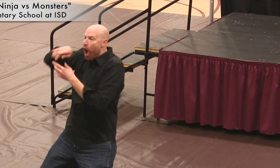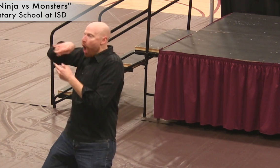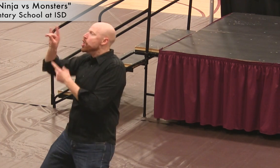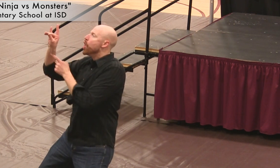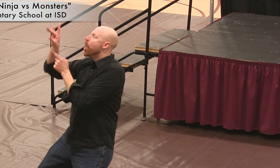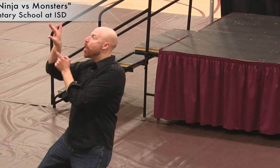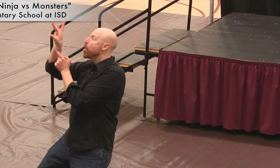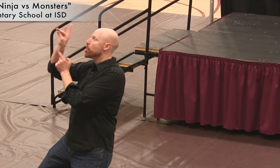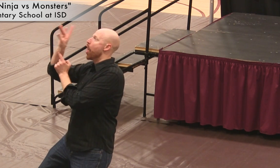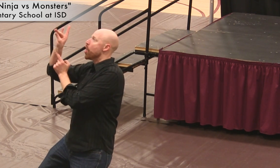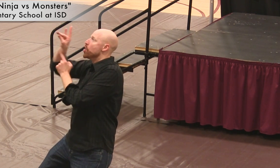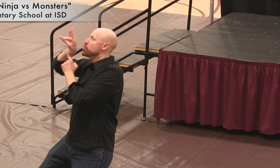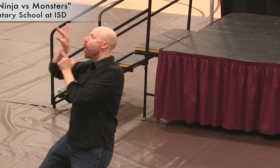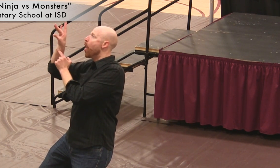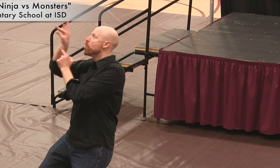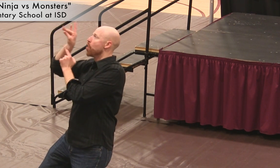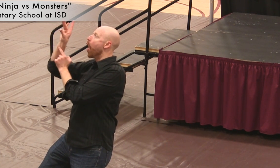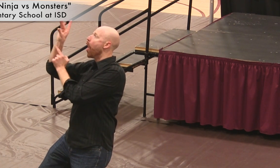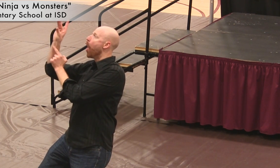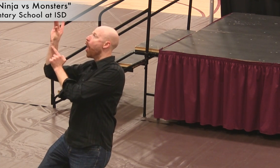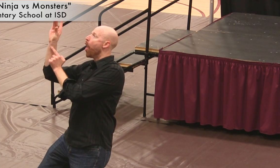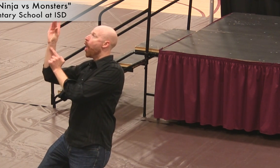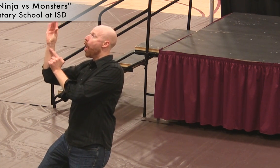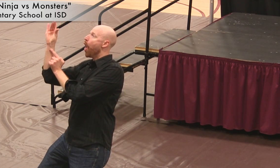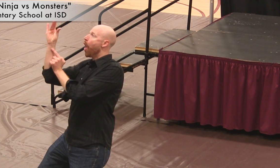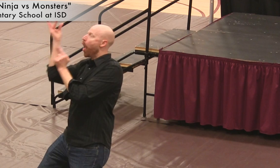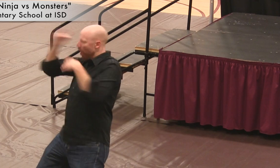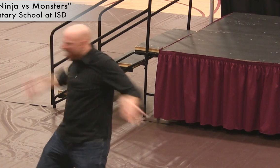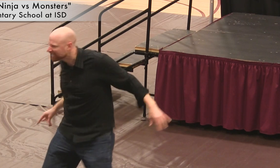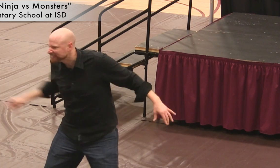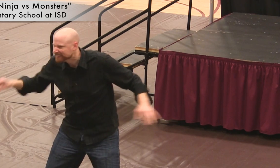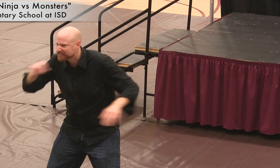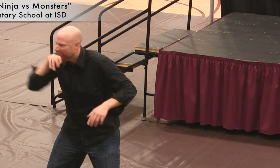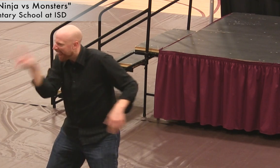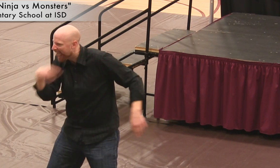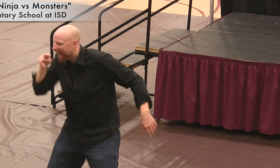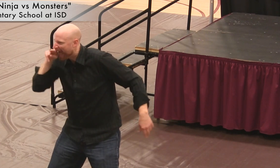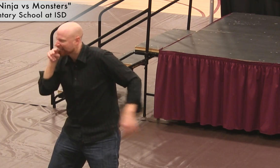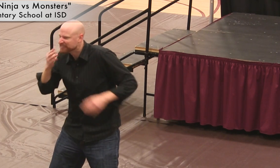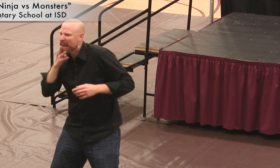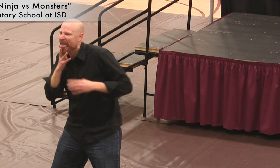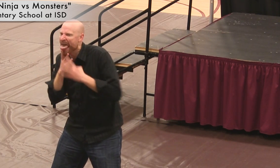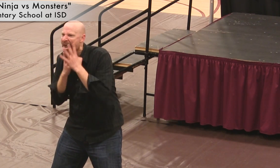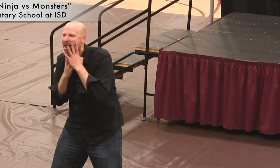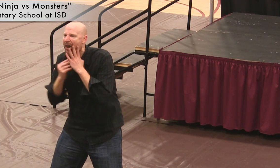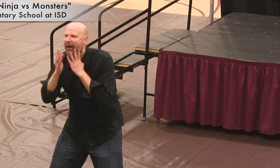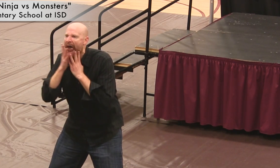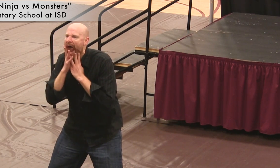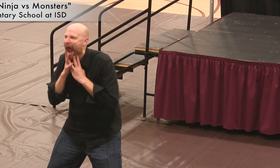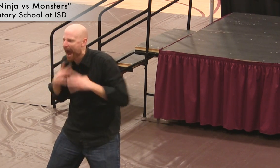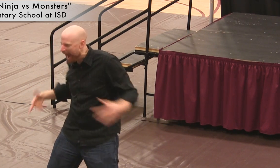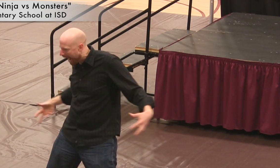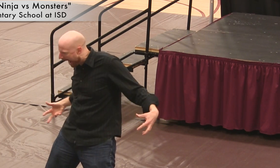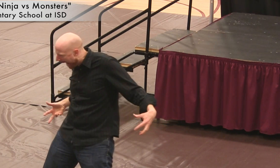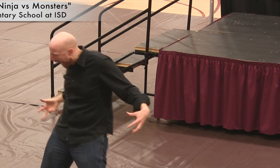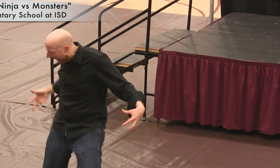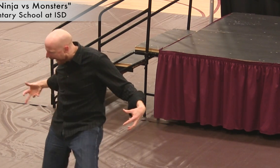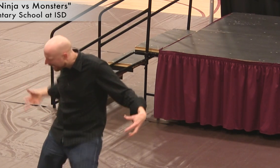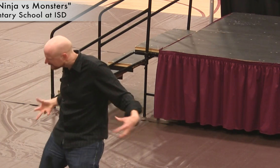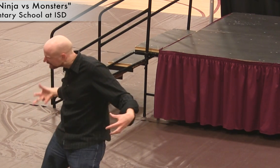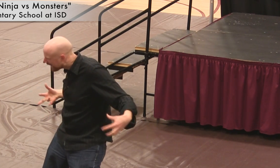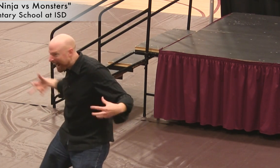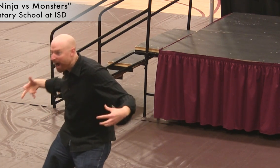a mighty howl as it approaches!